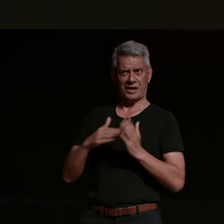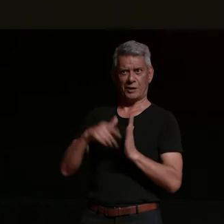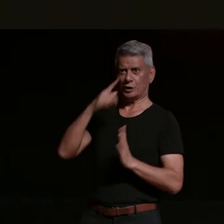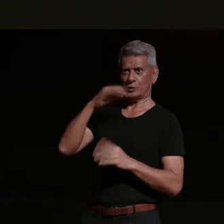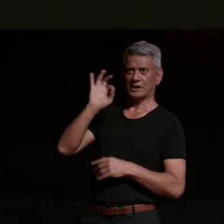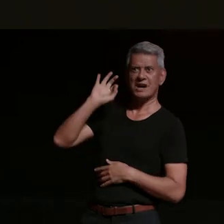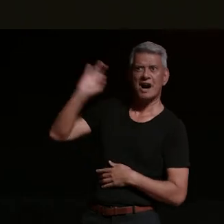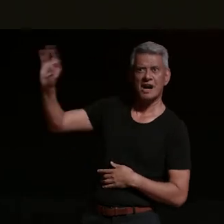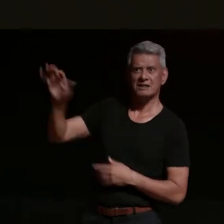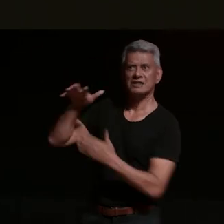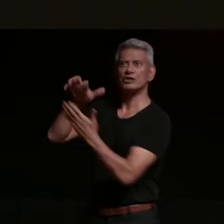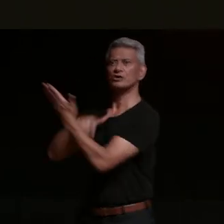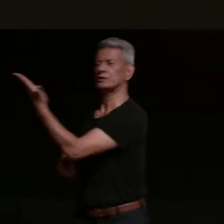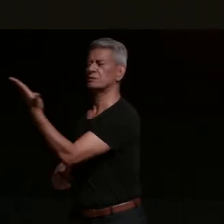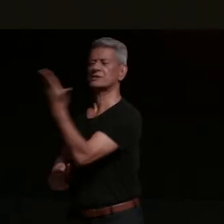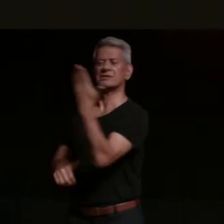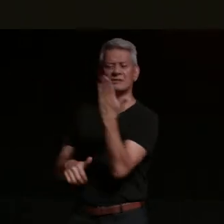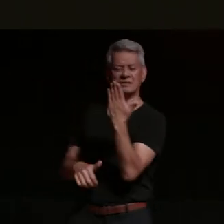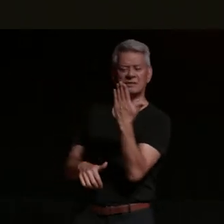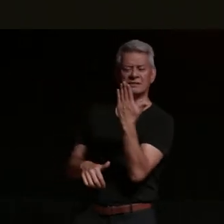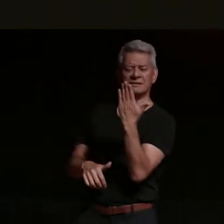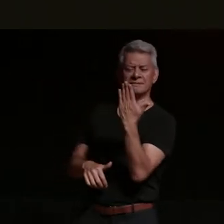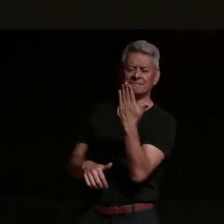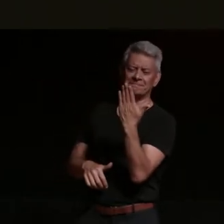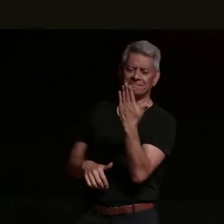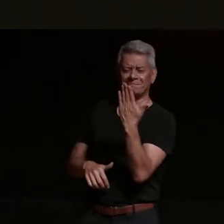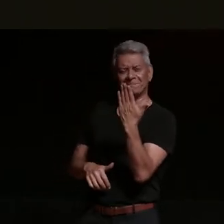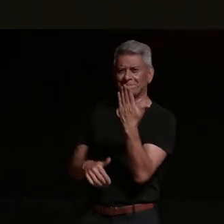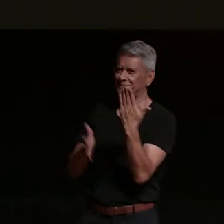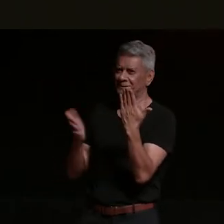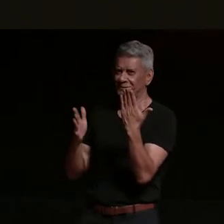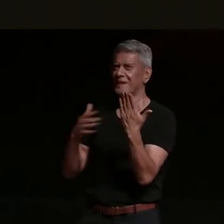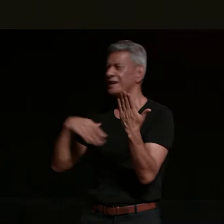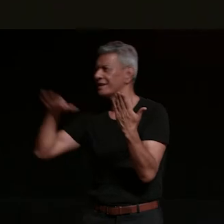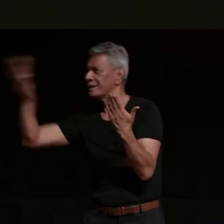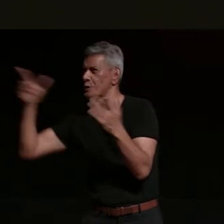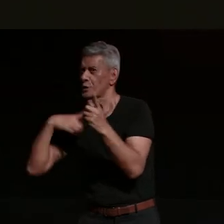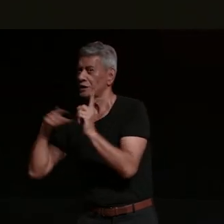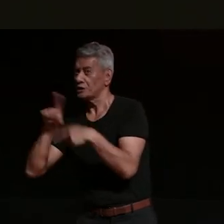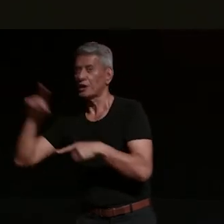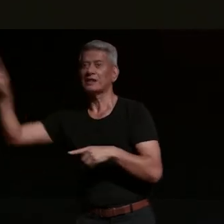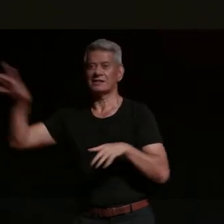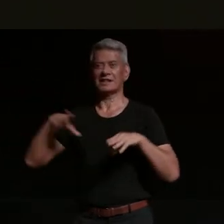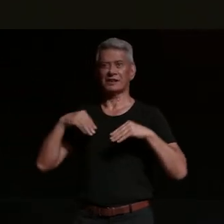accepting to us as to how they portrayed our club so dykson bikes has a great piece of history